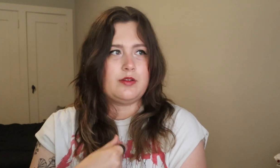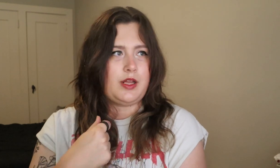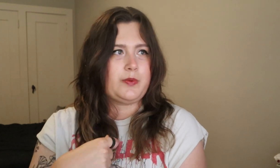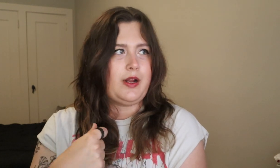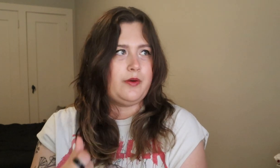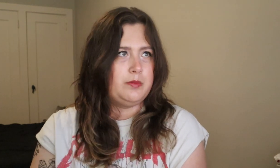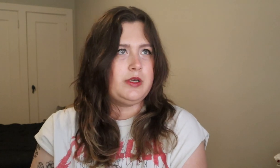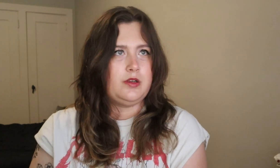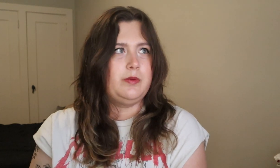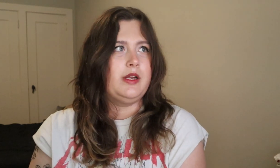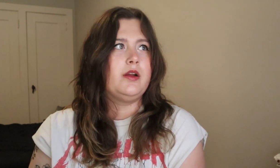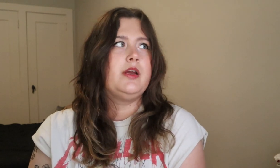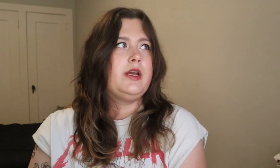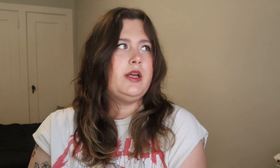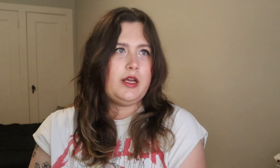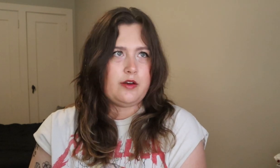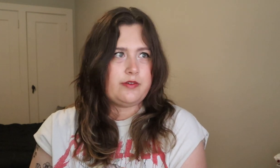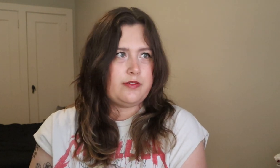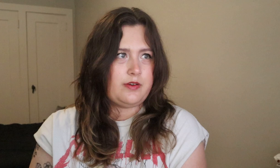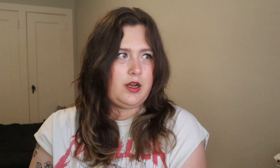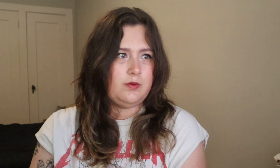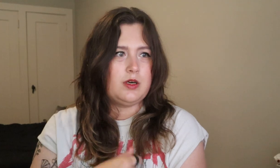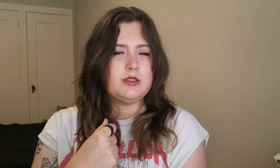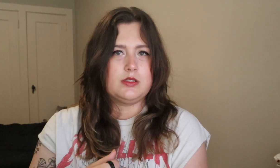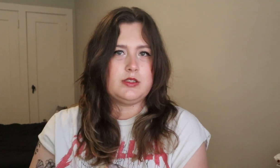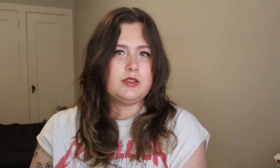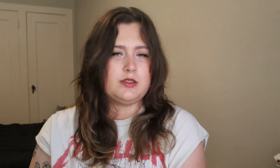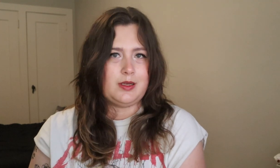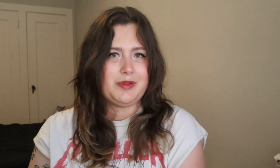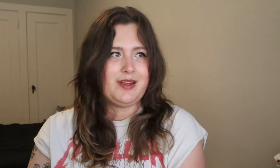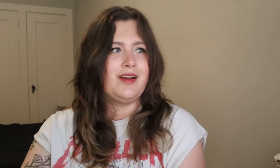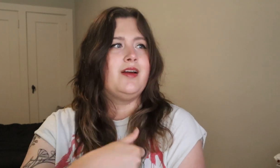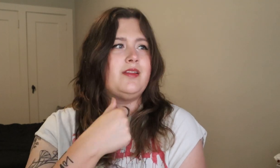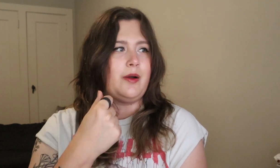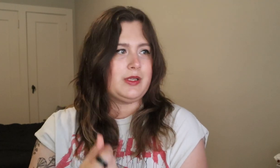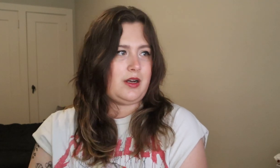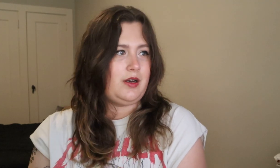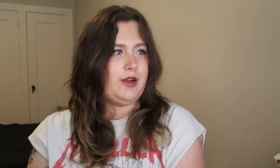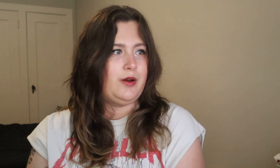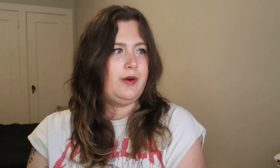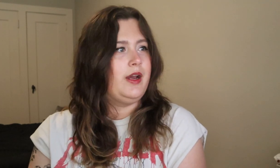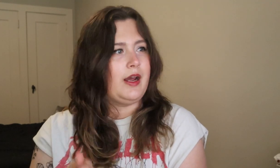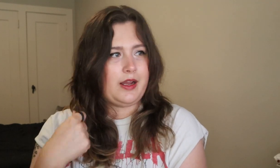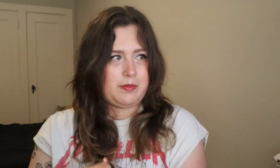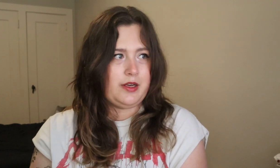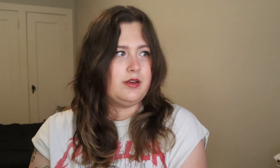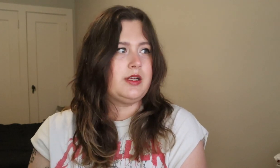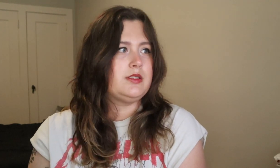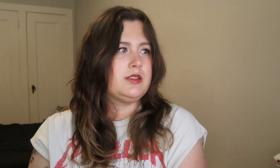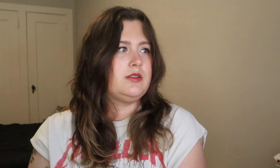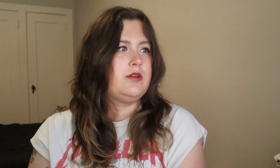So that's what I would be doing if I wanted to listen to something that was audio and I had my hearing aids in.